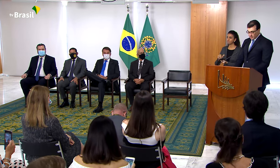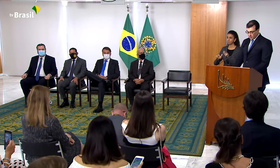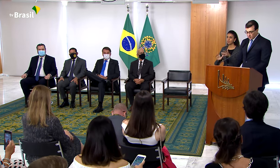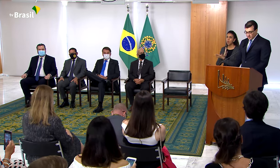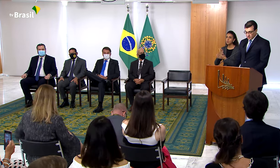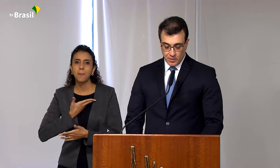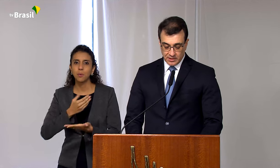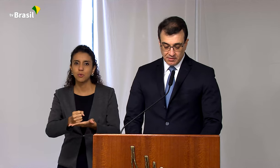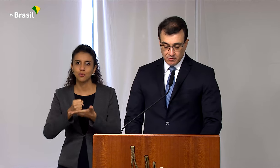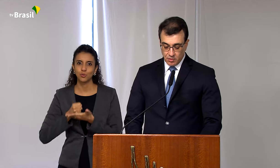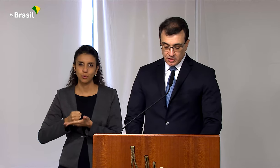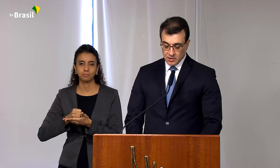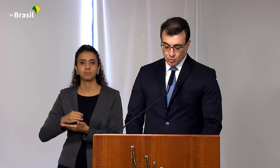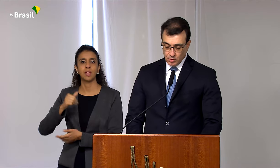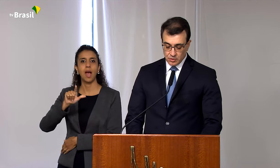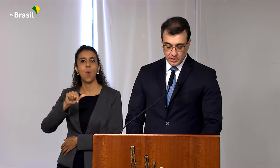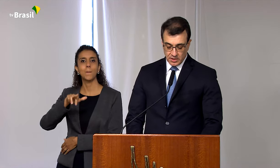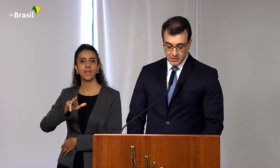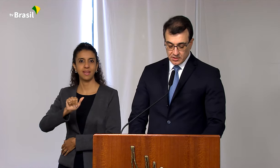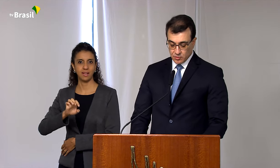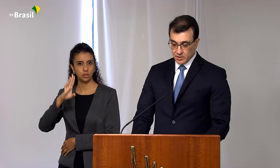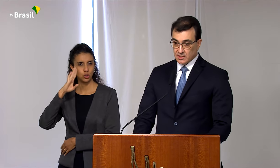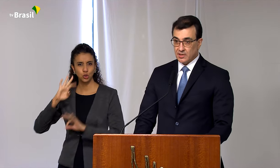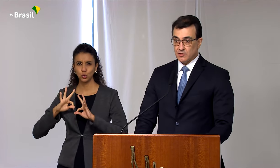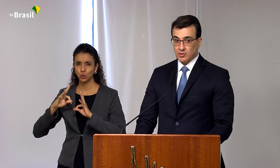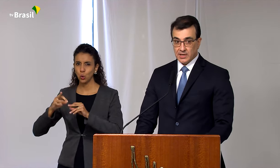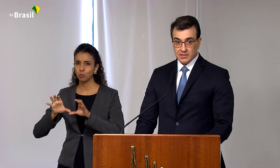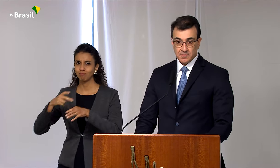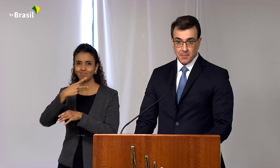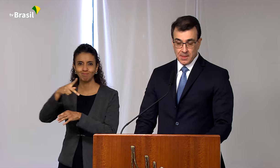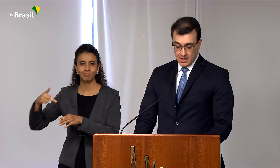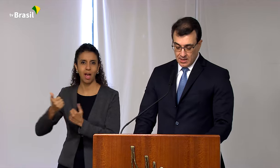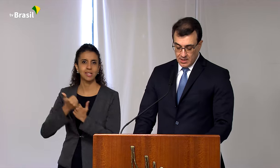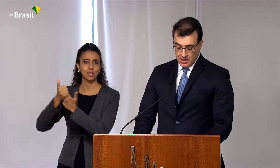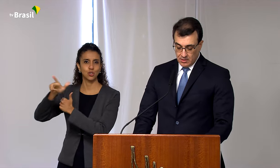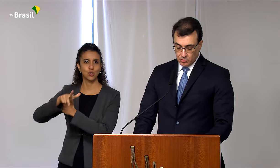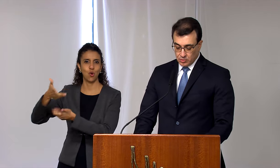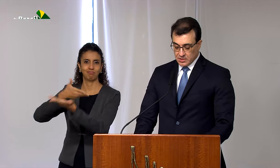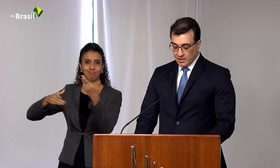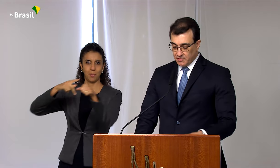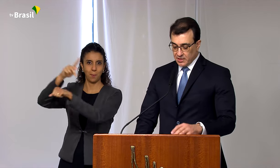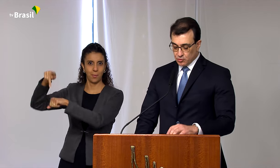Admiral Flávio Rocha and his whole team of international advisers, Dr. Célio Faria Junior,